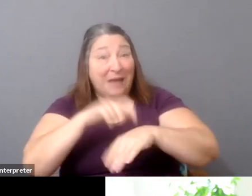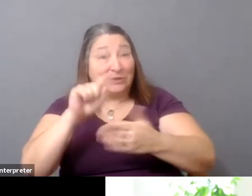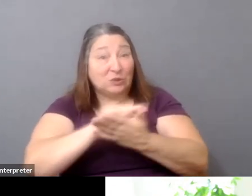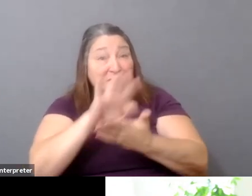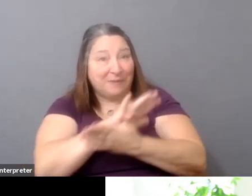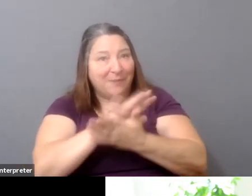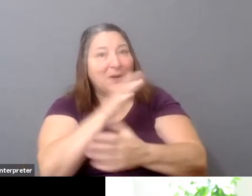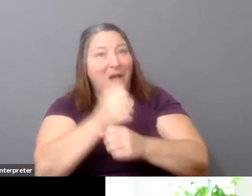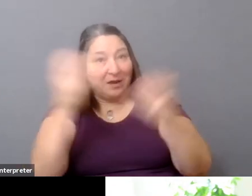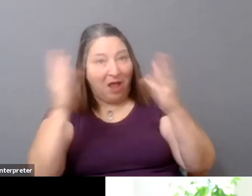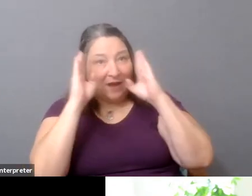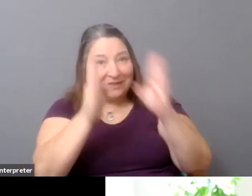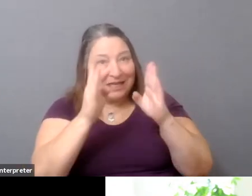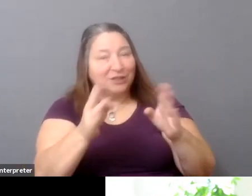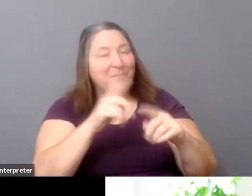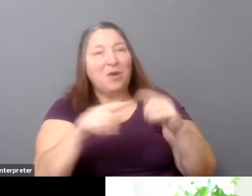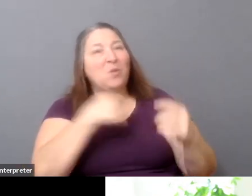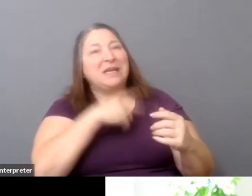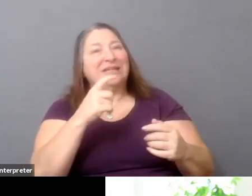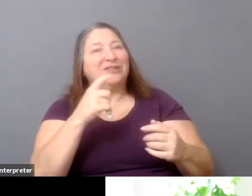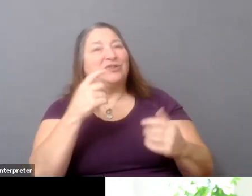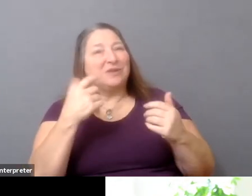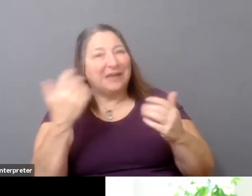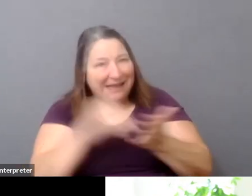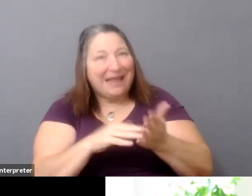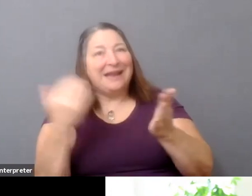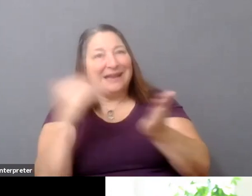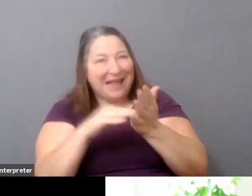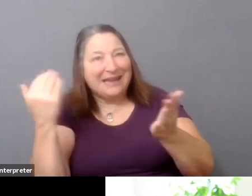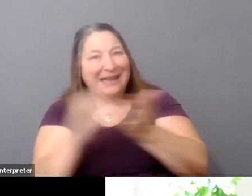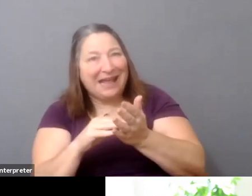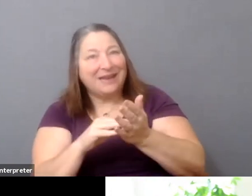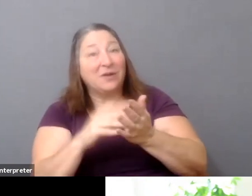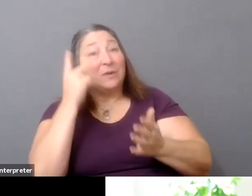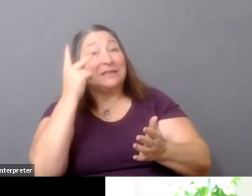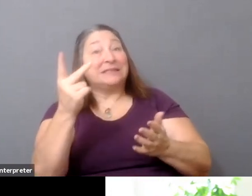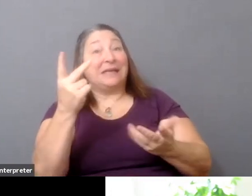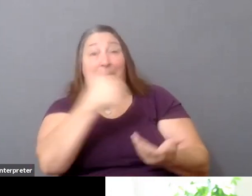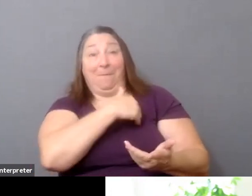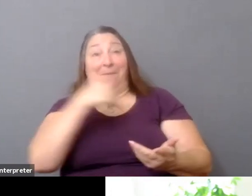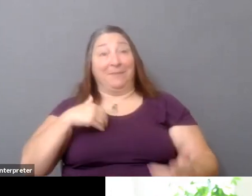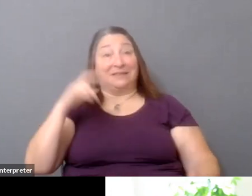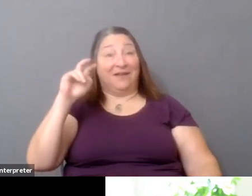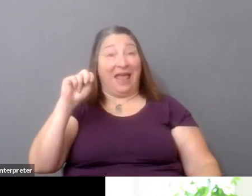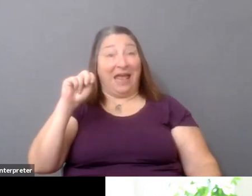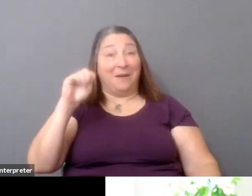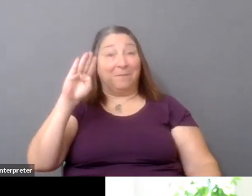You know, I think we're seeing just today members of the NBA participating in another possibility,